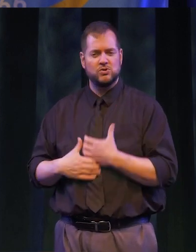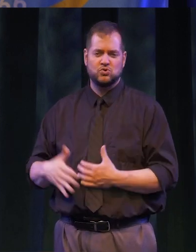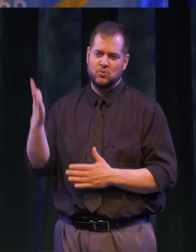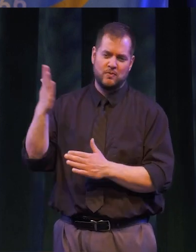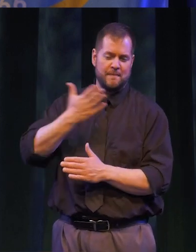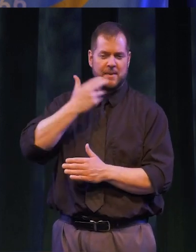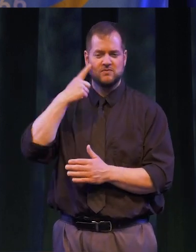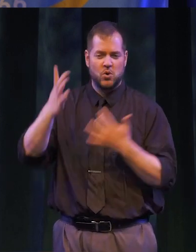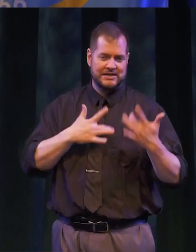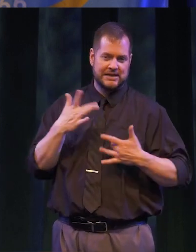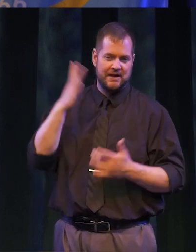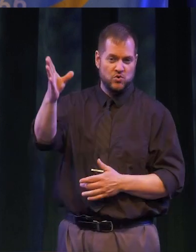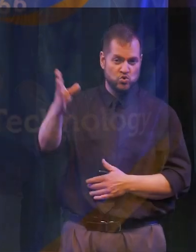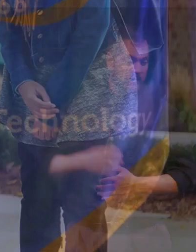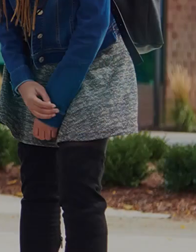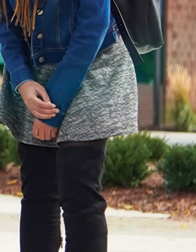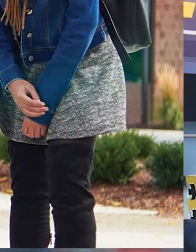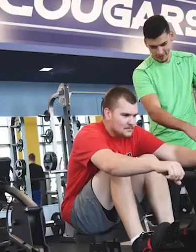BUT THE BEST IN YOUR FUTURE ENDEAVORS.